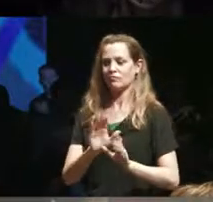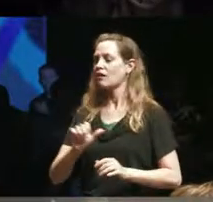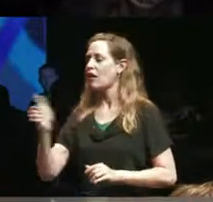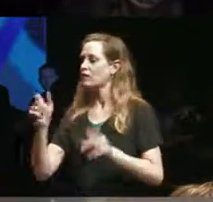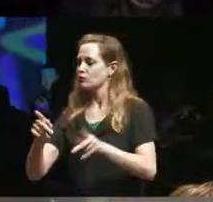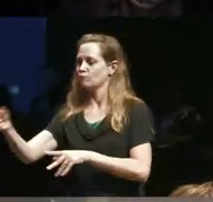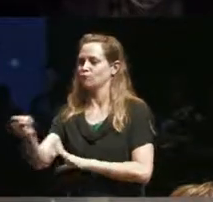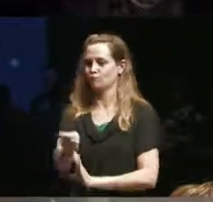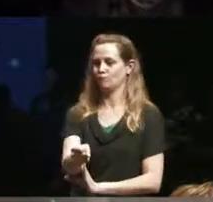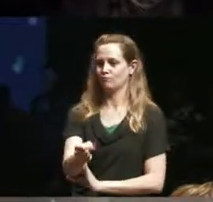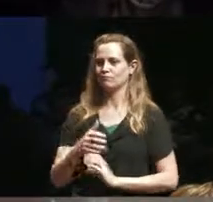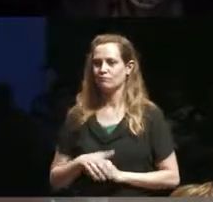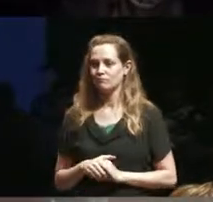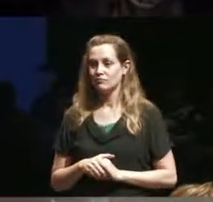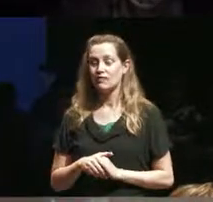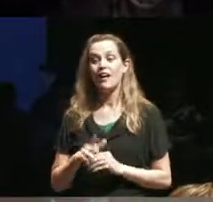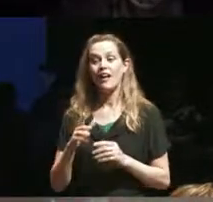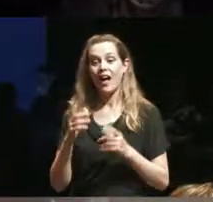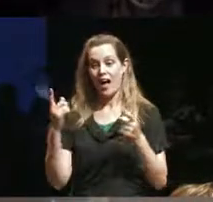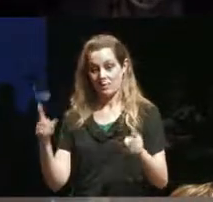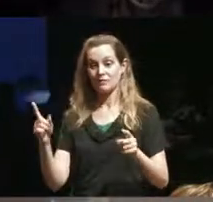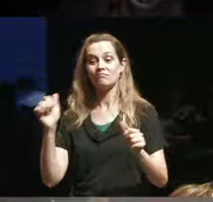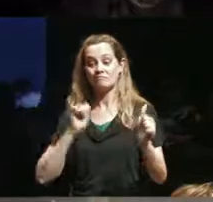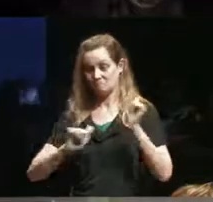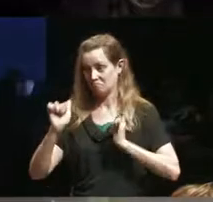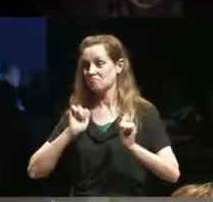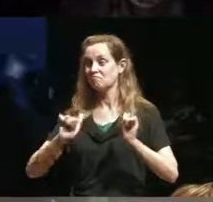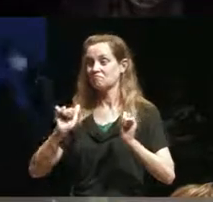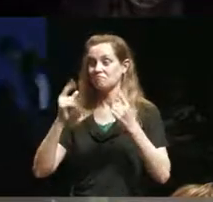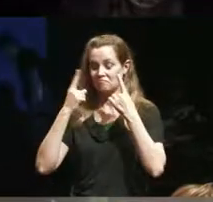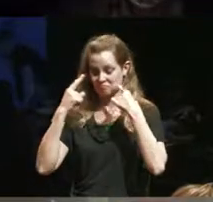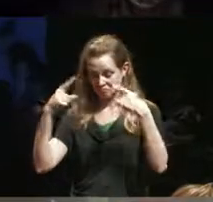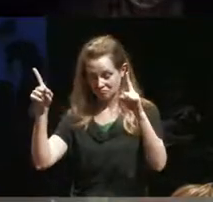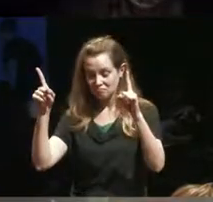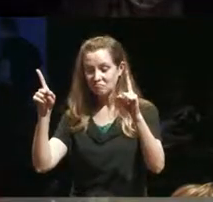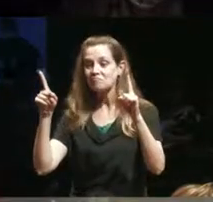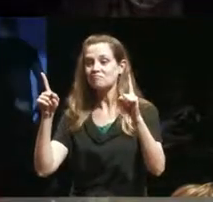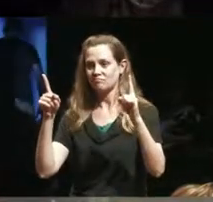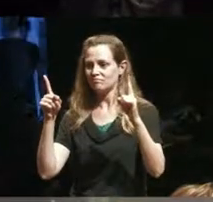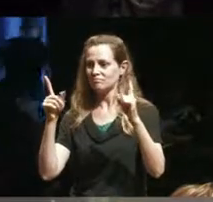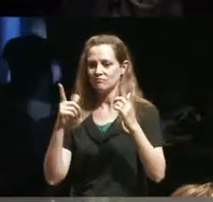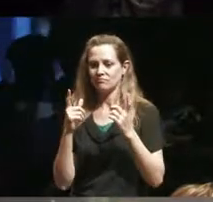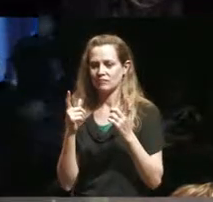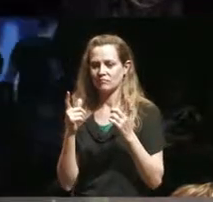managed I think the play did achieve going beyond you know this sad story